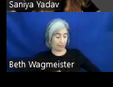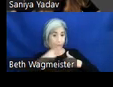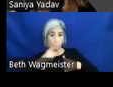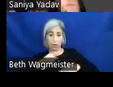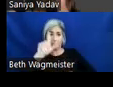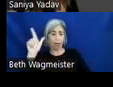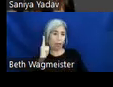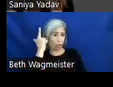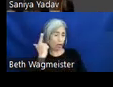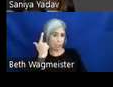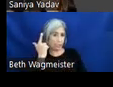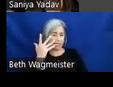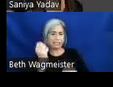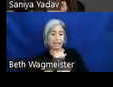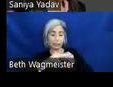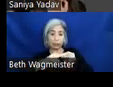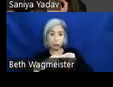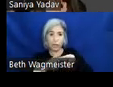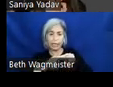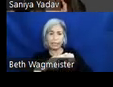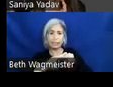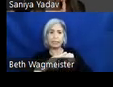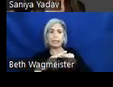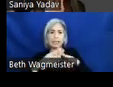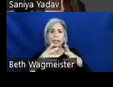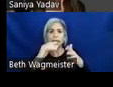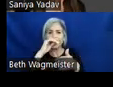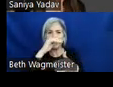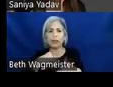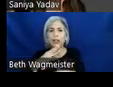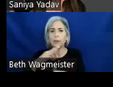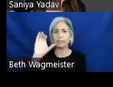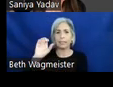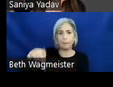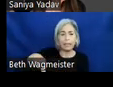the train. Blogs about cerebral palsy in the workplace. Lives close to bars and restaurants.